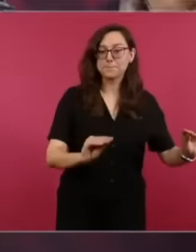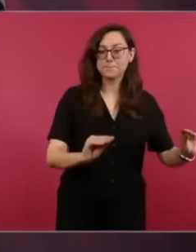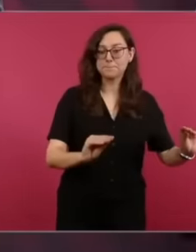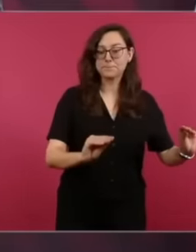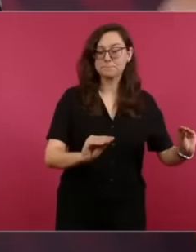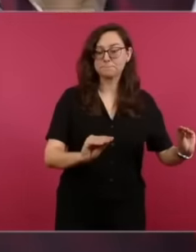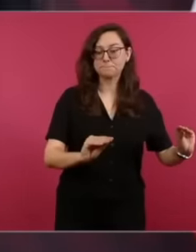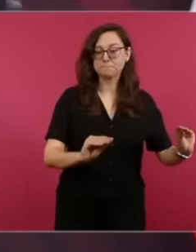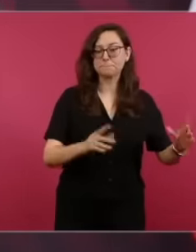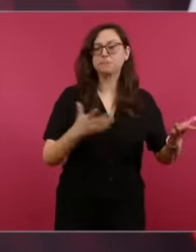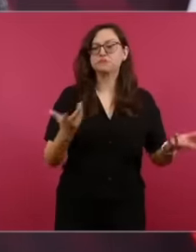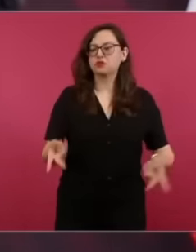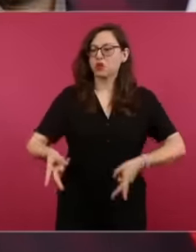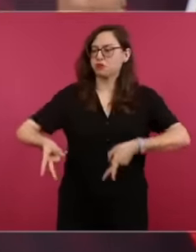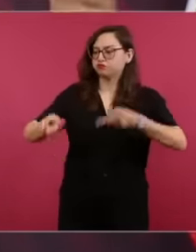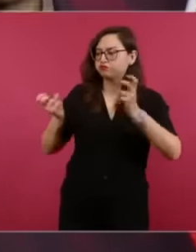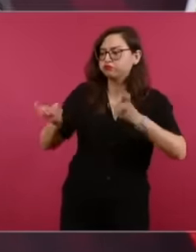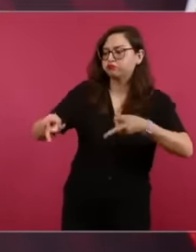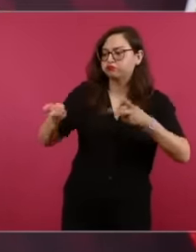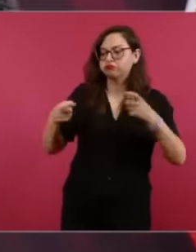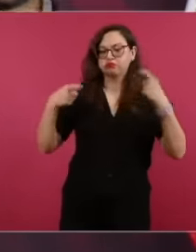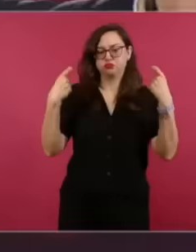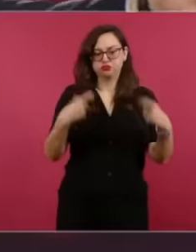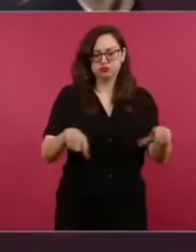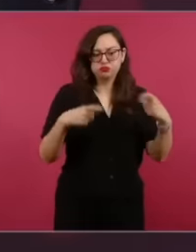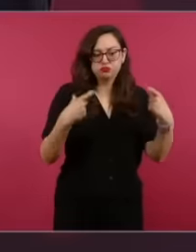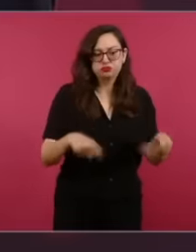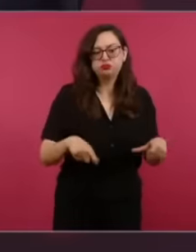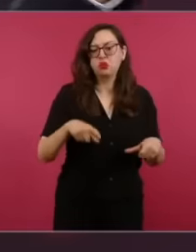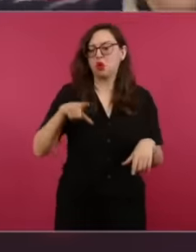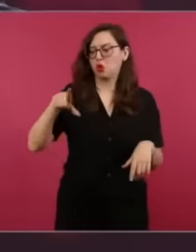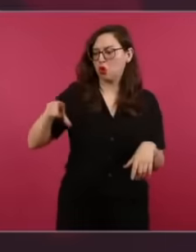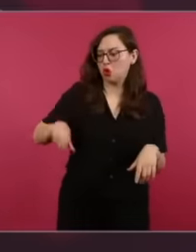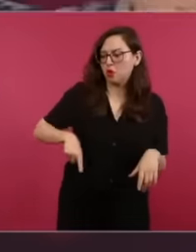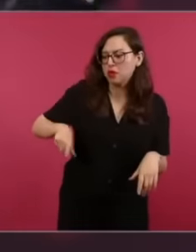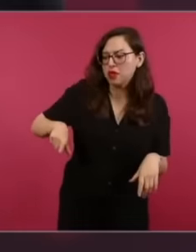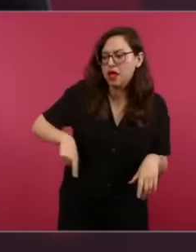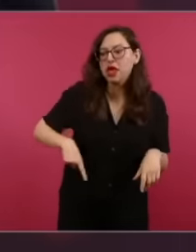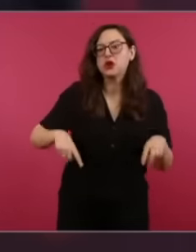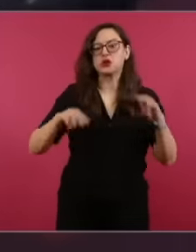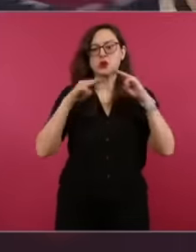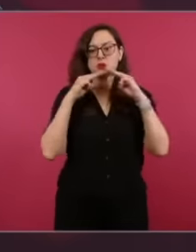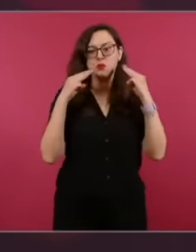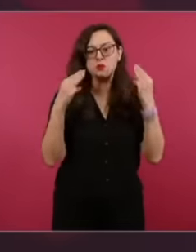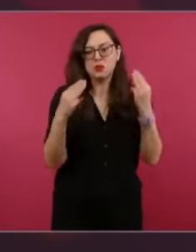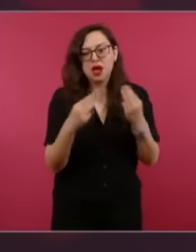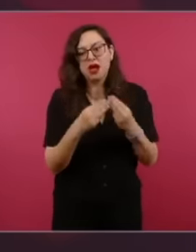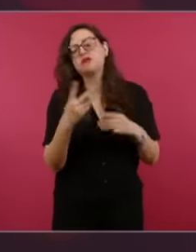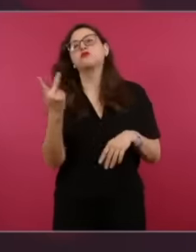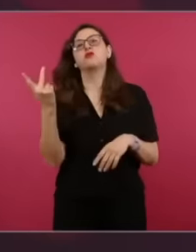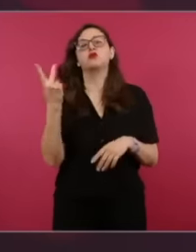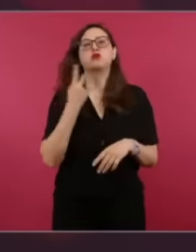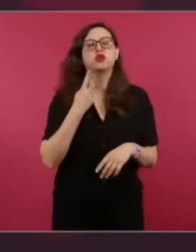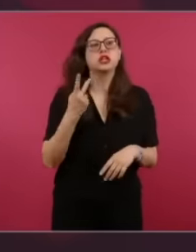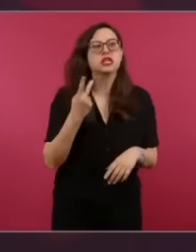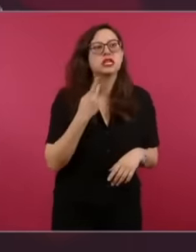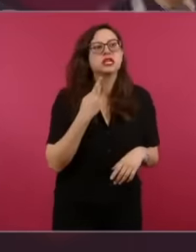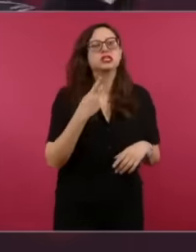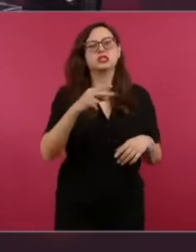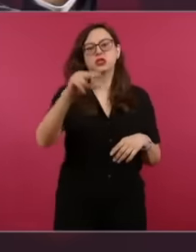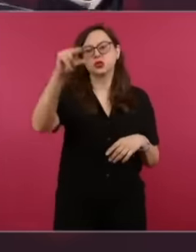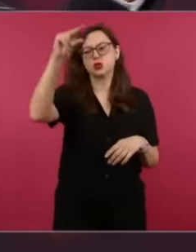influence traffickers rulers at the service of the power mafia organic intellectuals legalizing